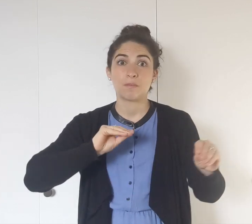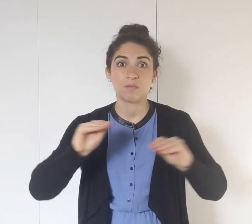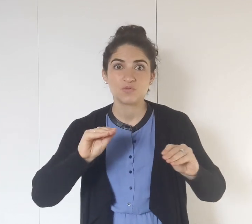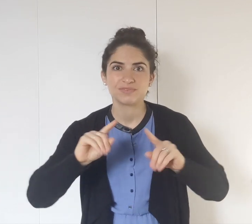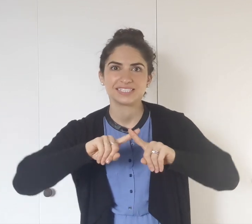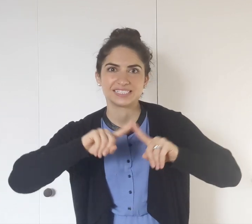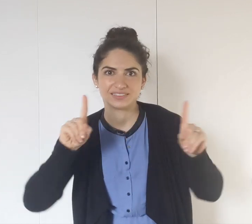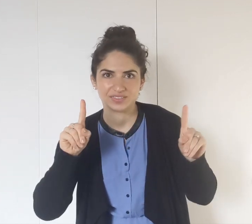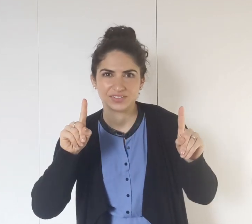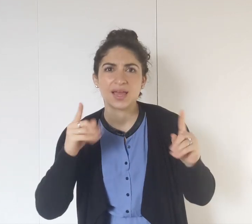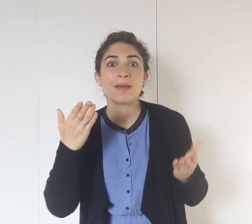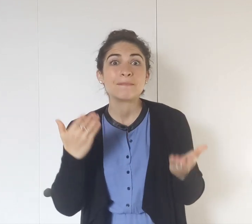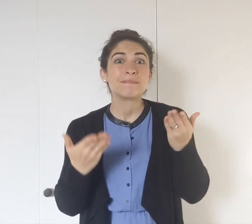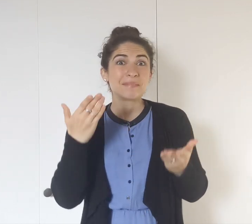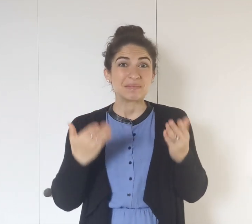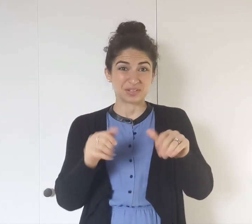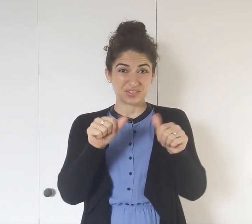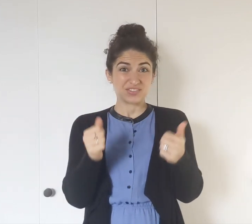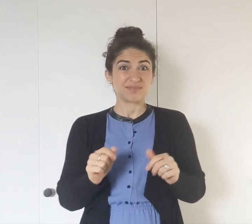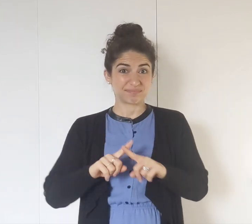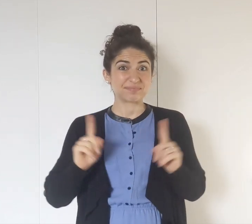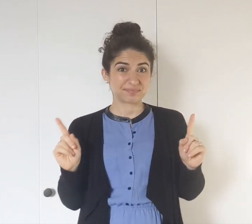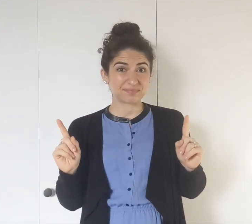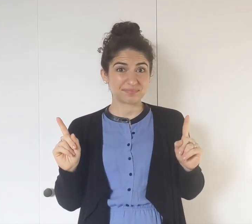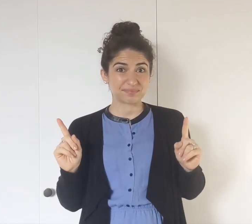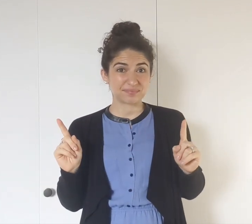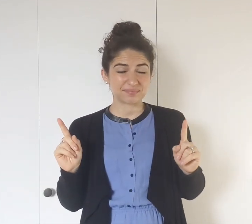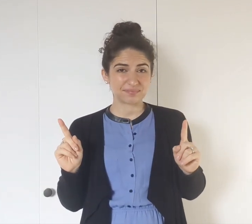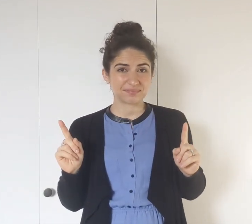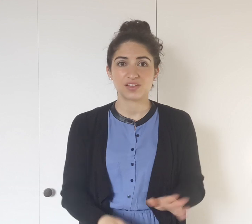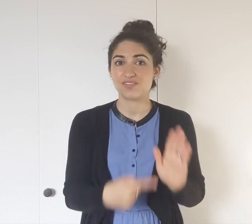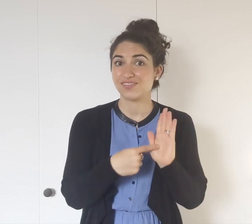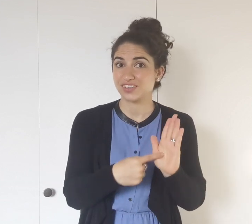but the movement is different, or maybe the hand shape is different.